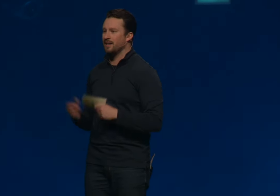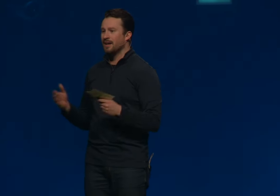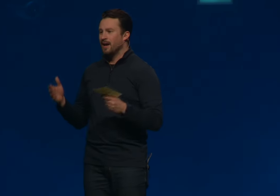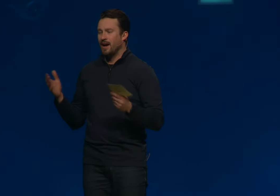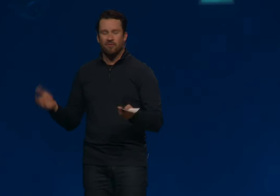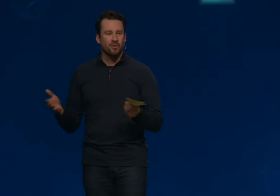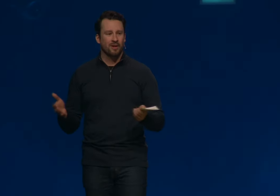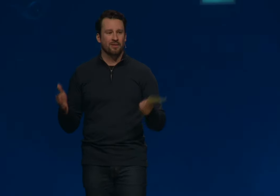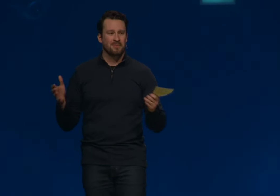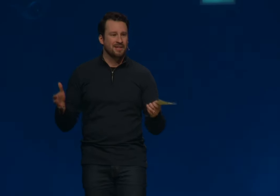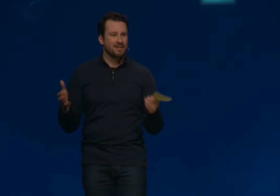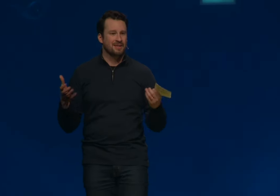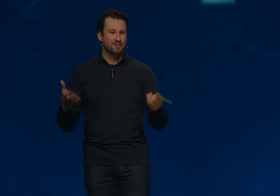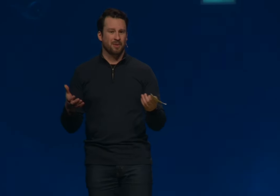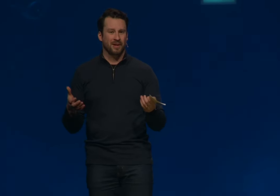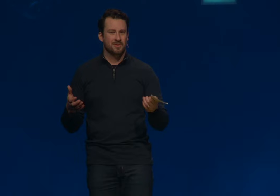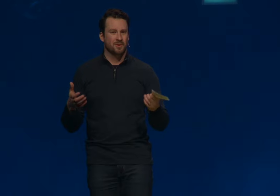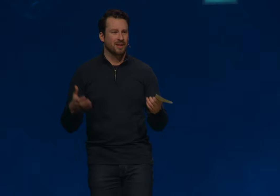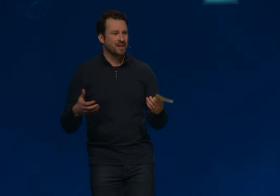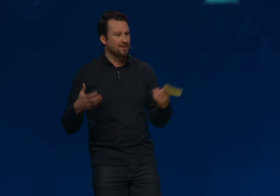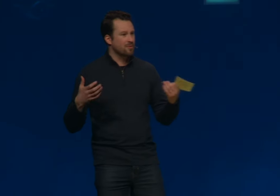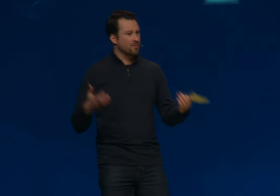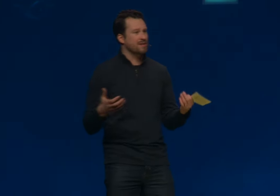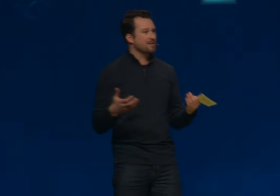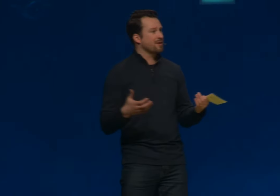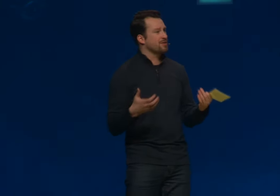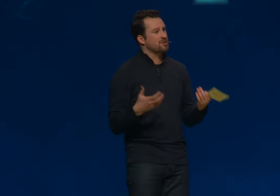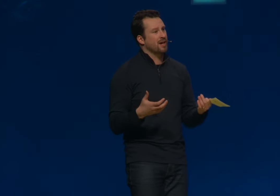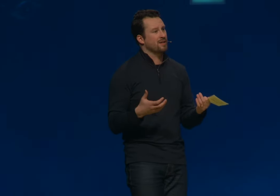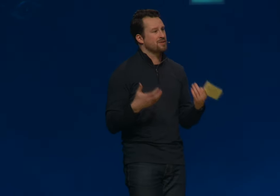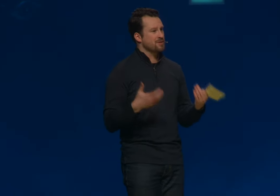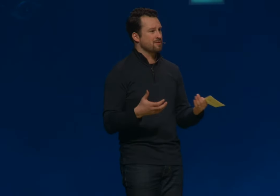And every one of them need this place where they can wrestle with the challenges